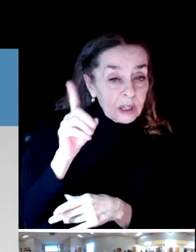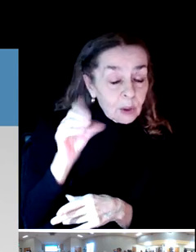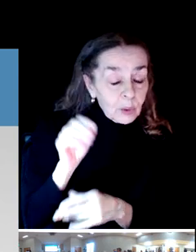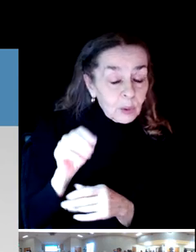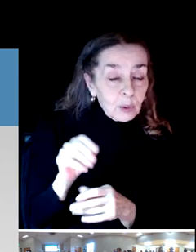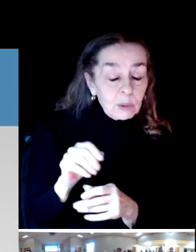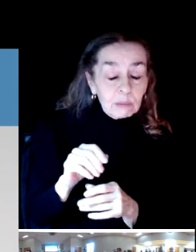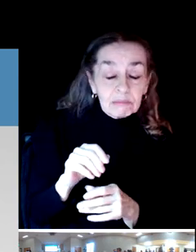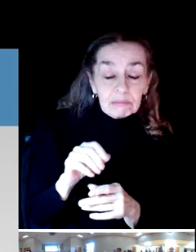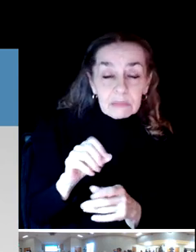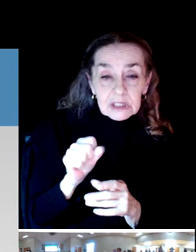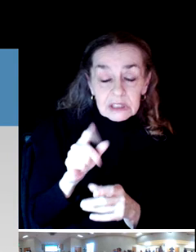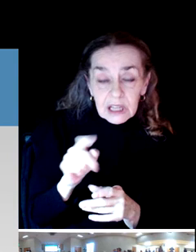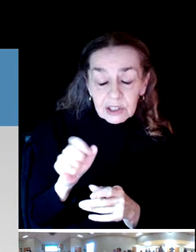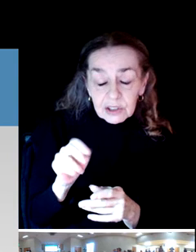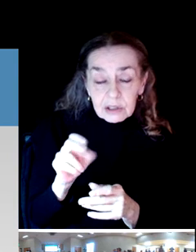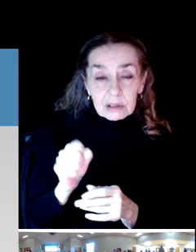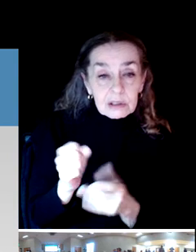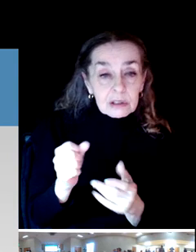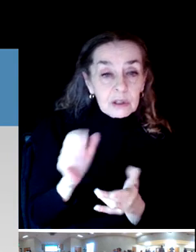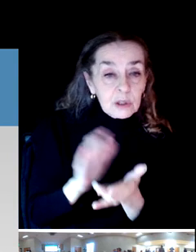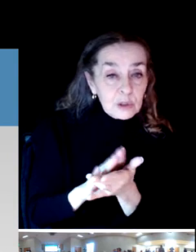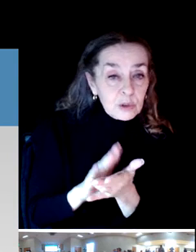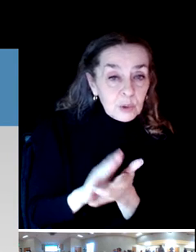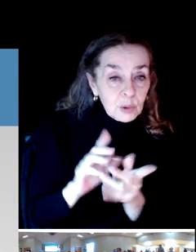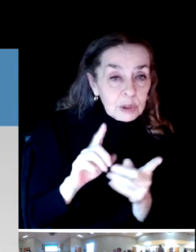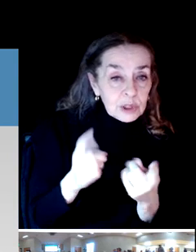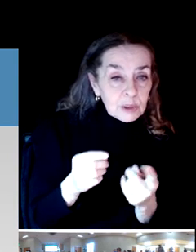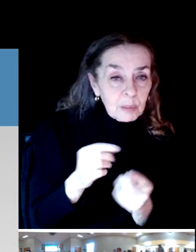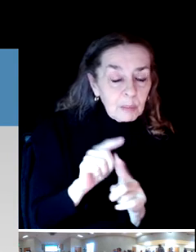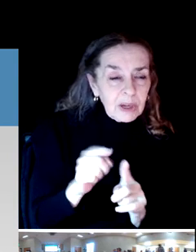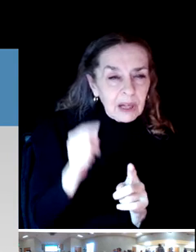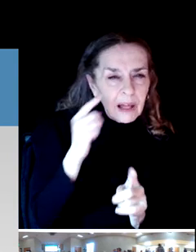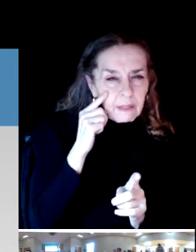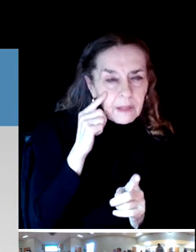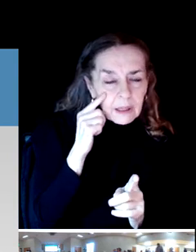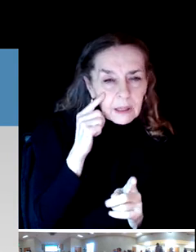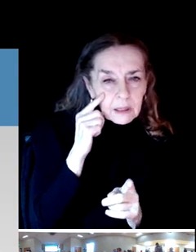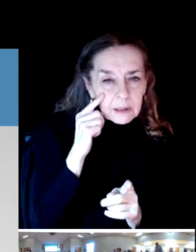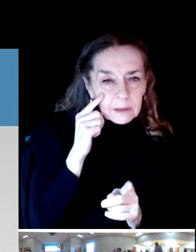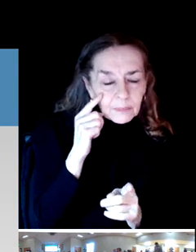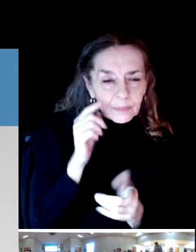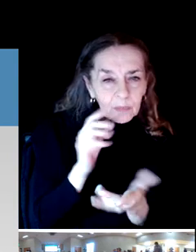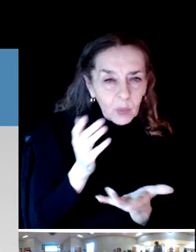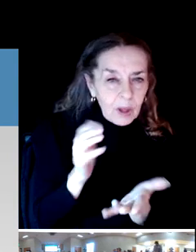But again, I think that folks really just thought, well, the school district is a no brainer.